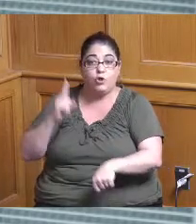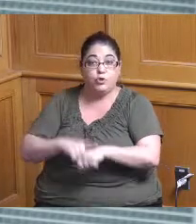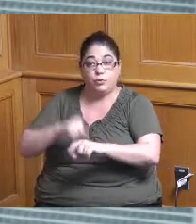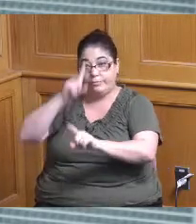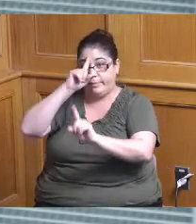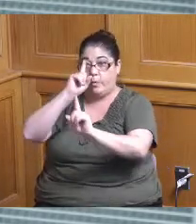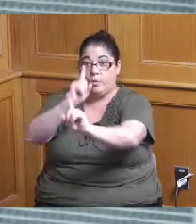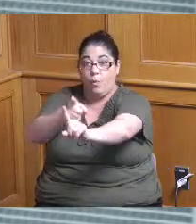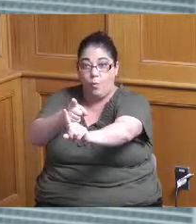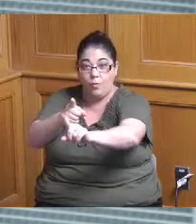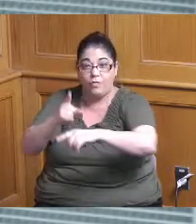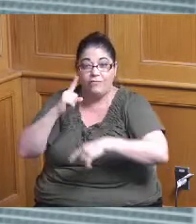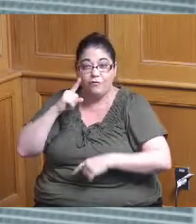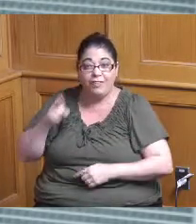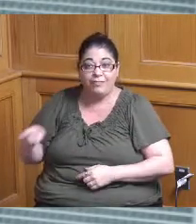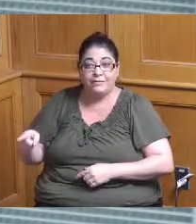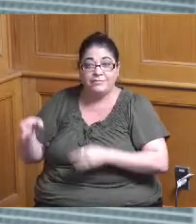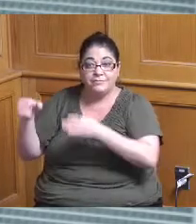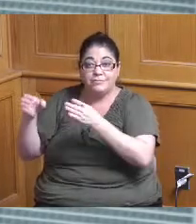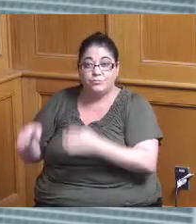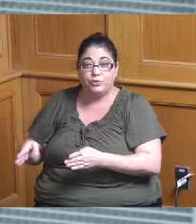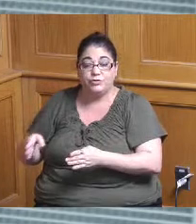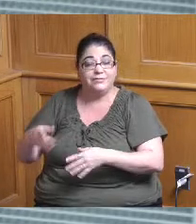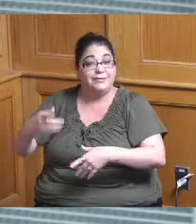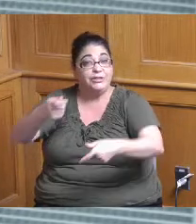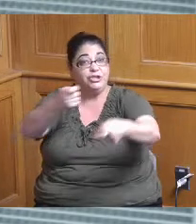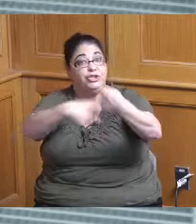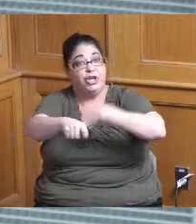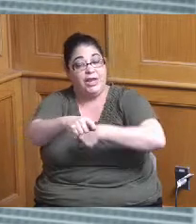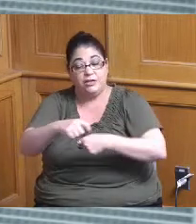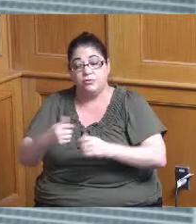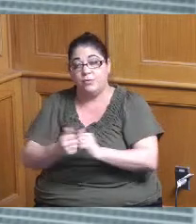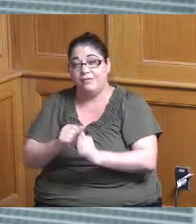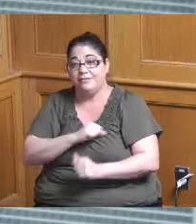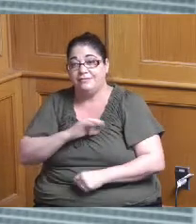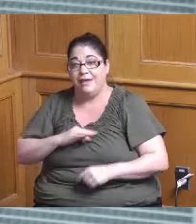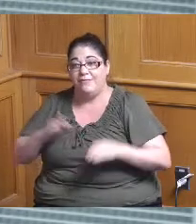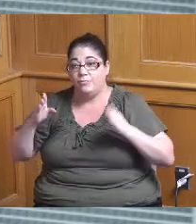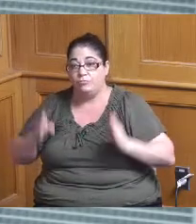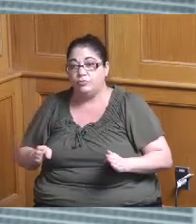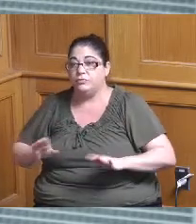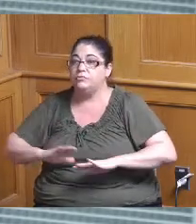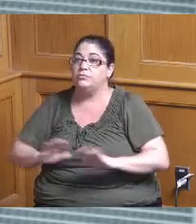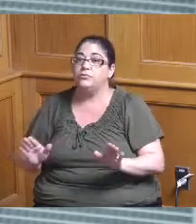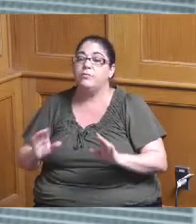necessarily need a new staff member for that it's really more kind of building it up as